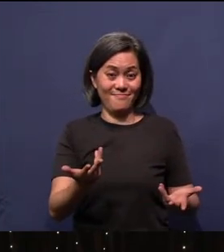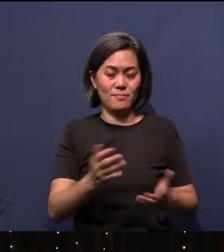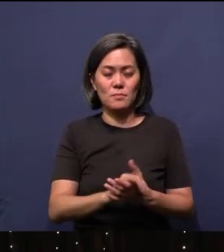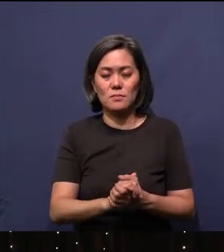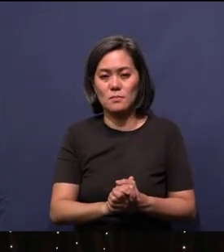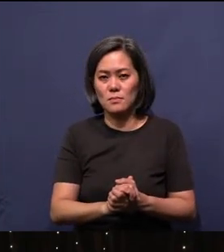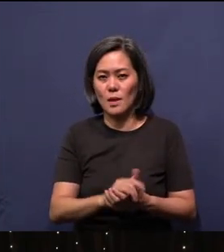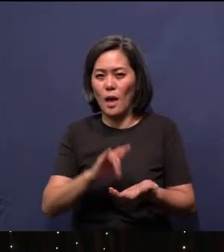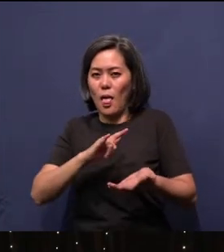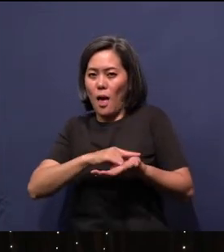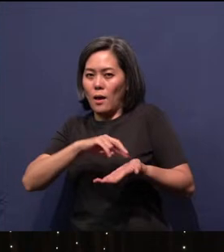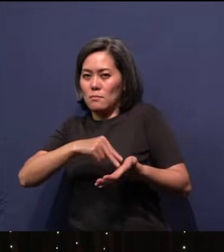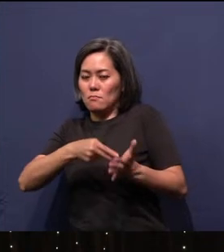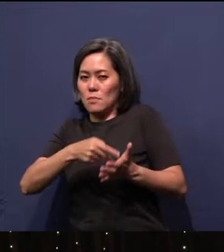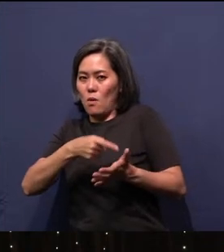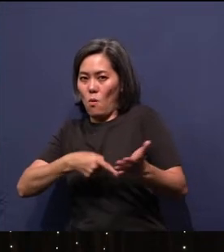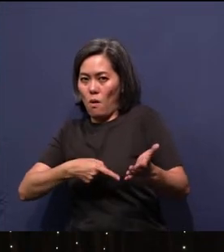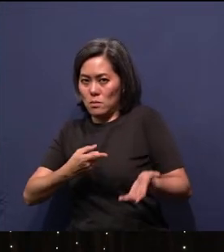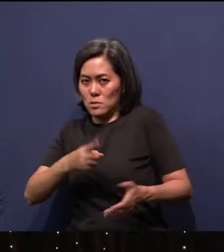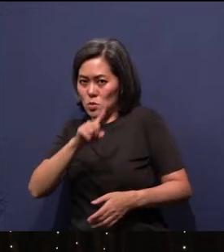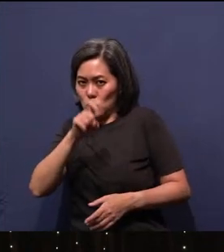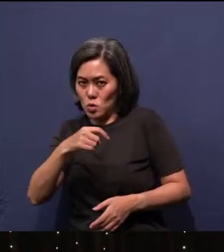means the question we ask now is: "Who is man?"